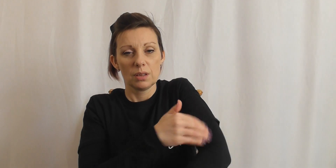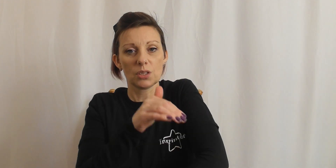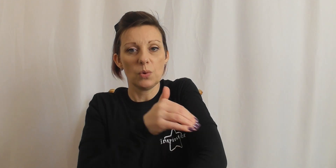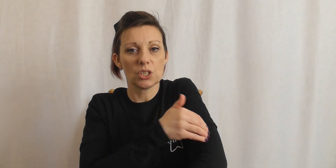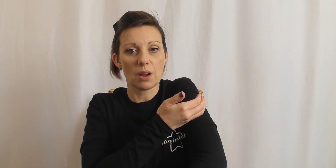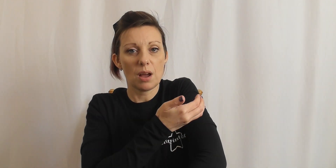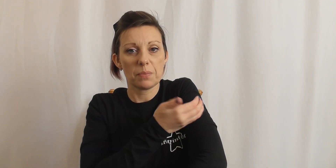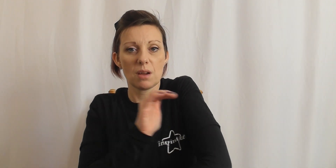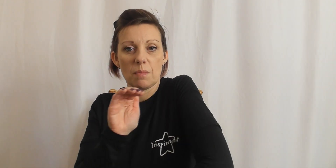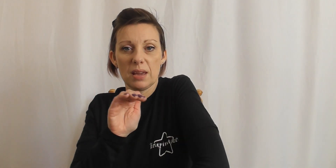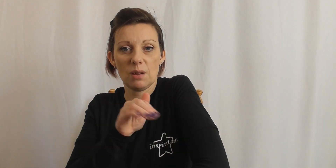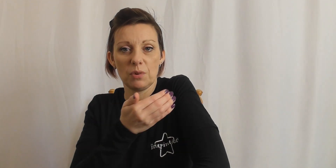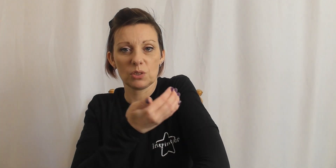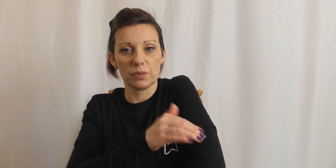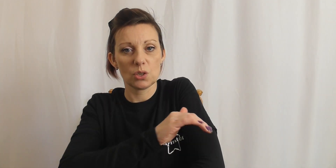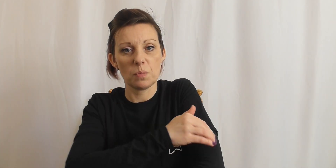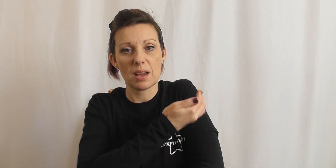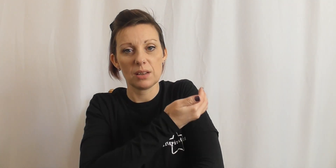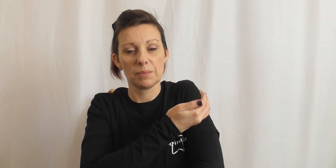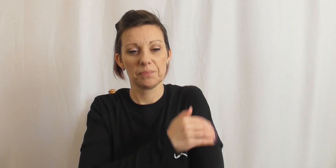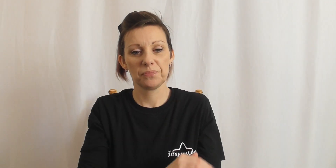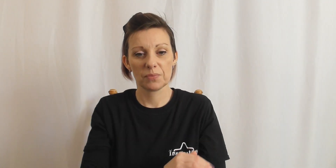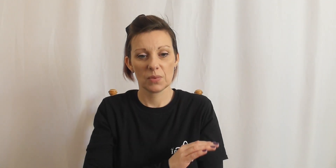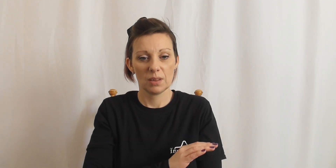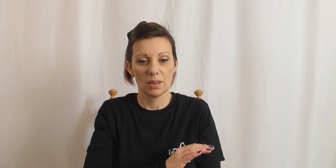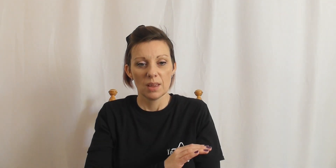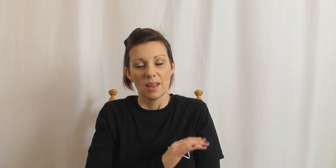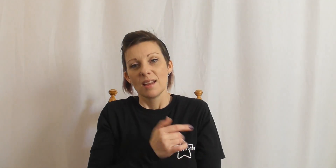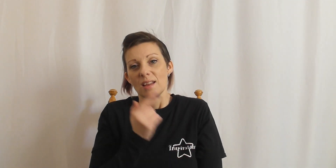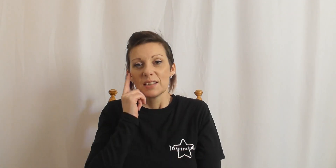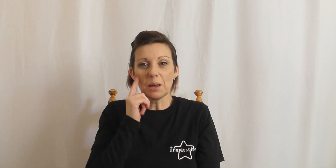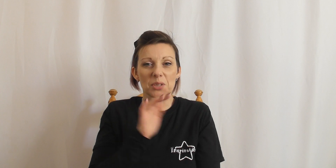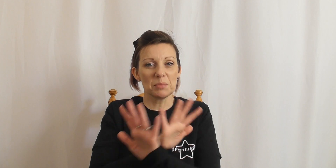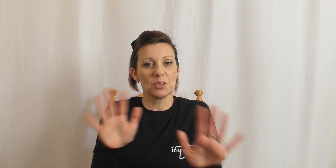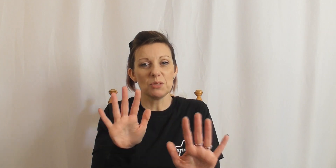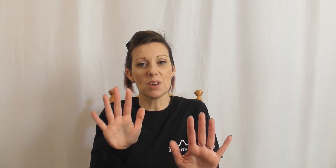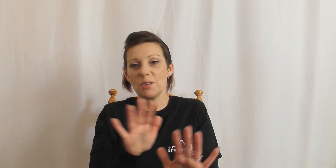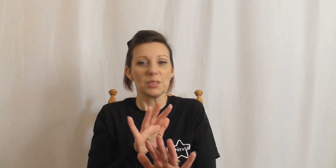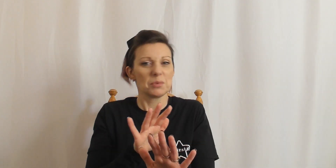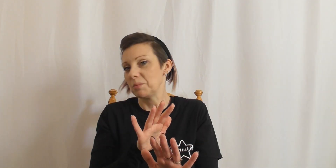So we're just going up the arm here with a sort of a scoopy hand. Sometimes i do know, sometimes i